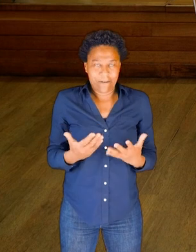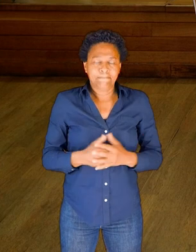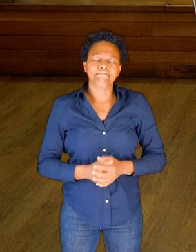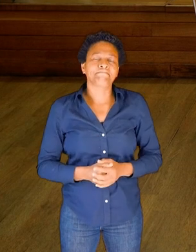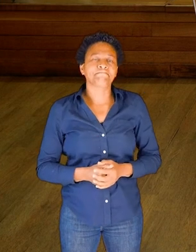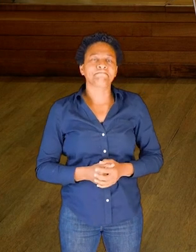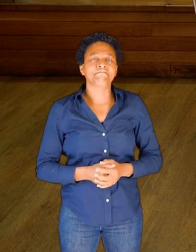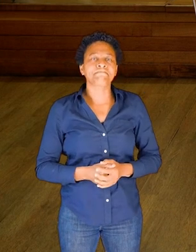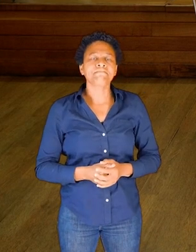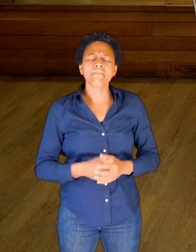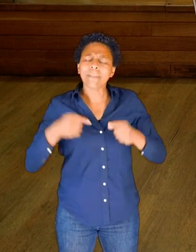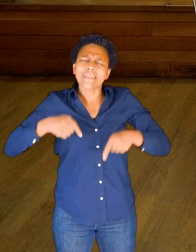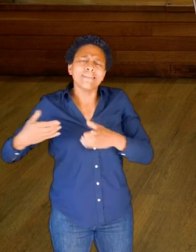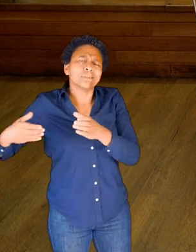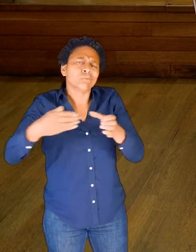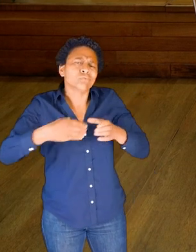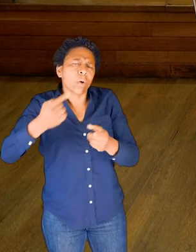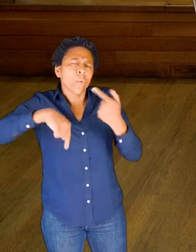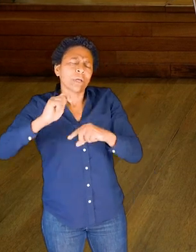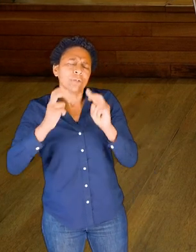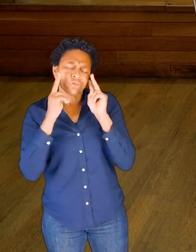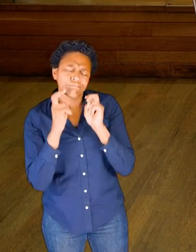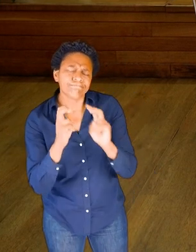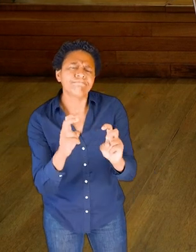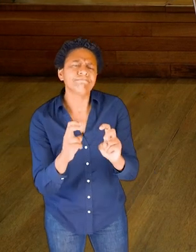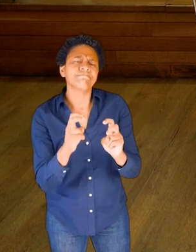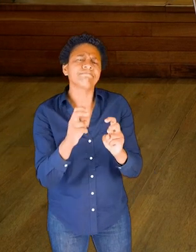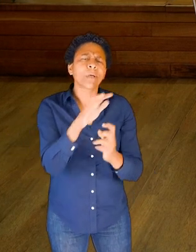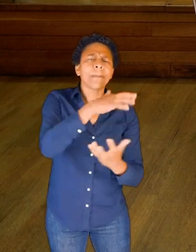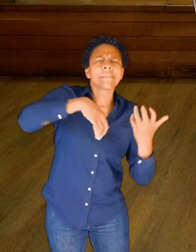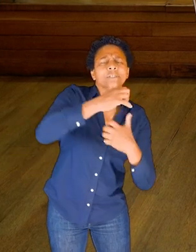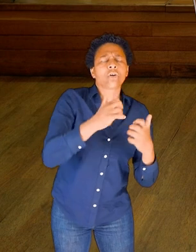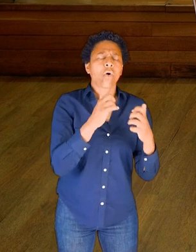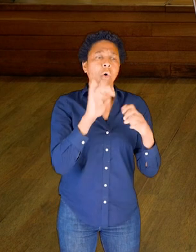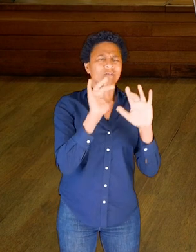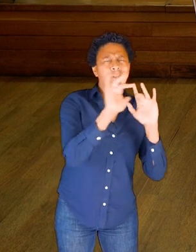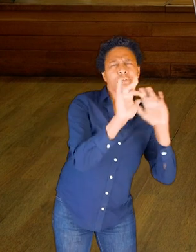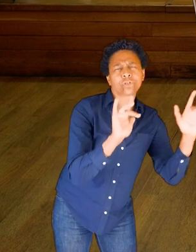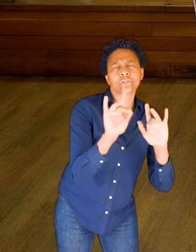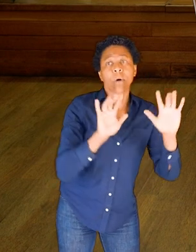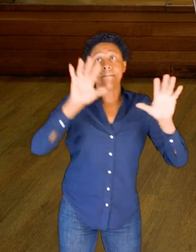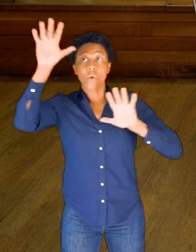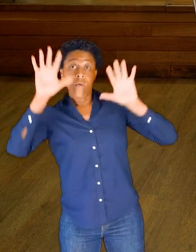So in this session, we're going to explore a mixture of touch exploration and moving,